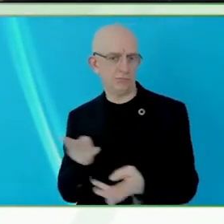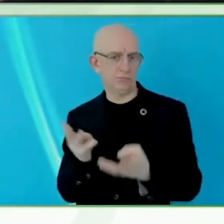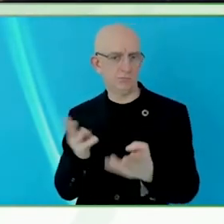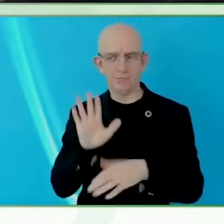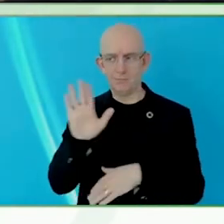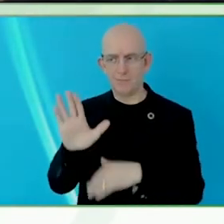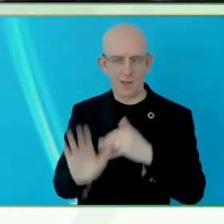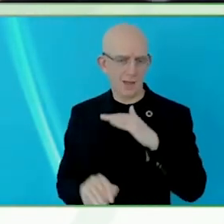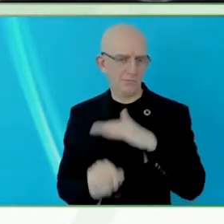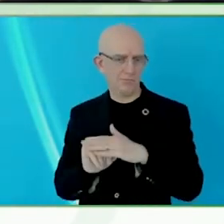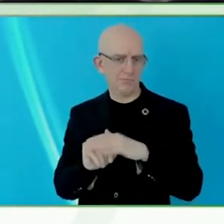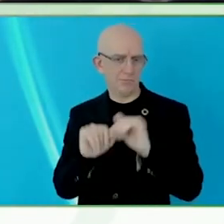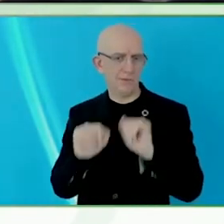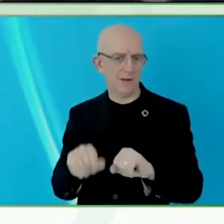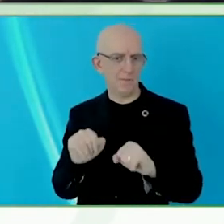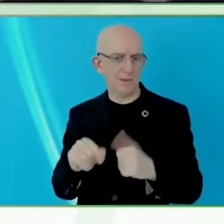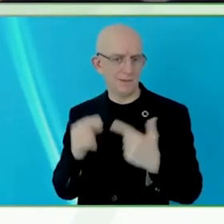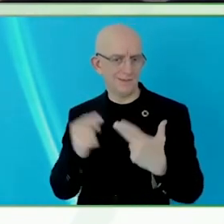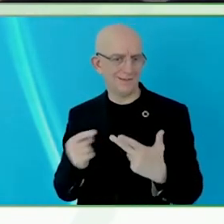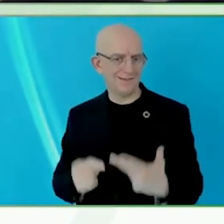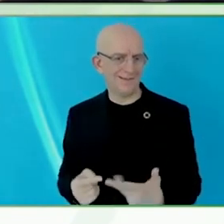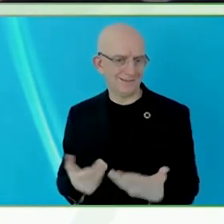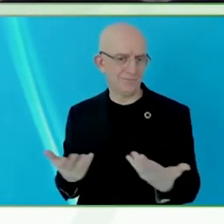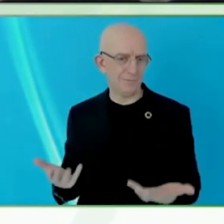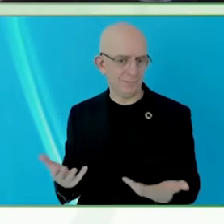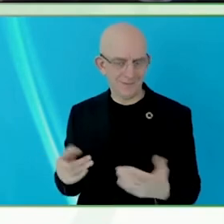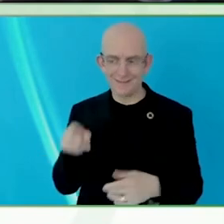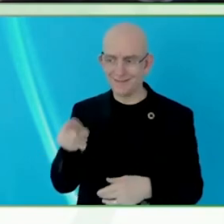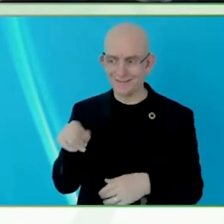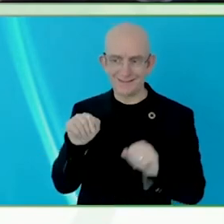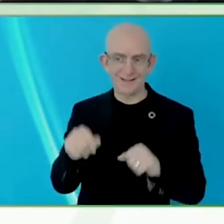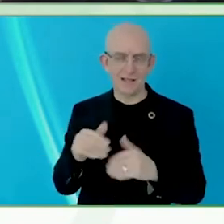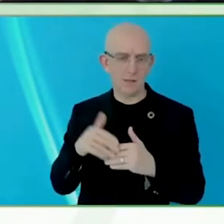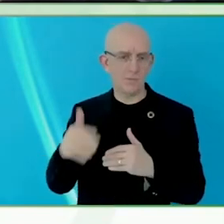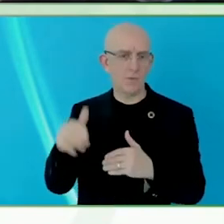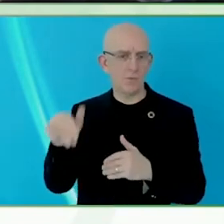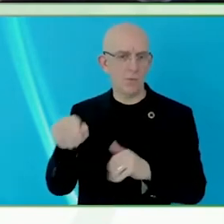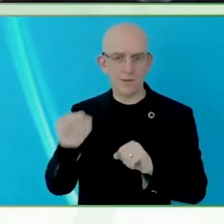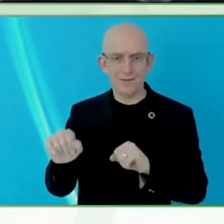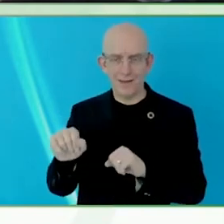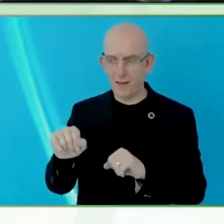On the same topic, employees will be happier, and the competition